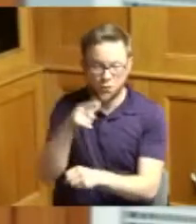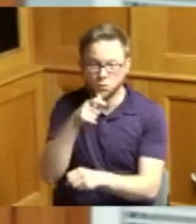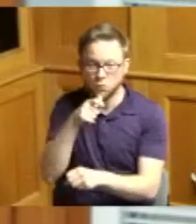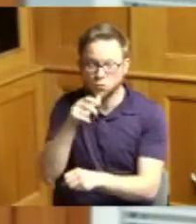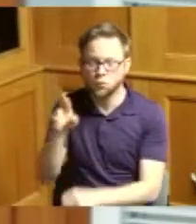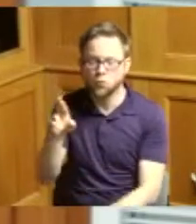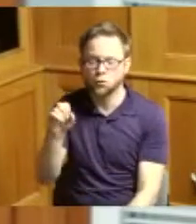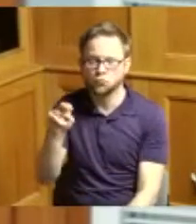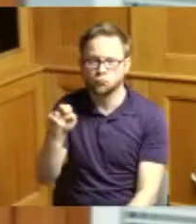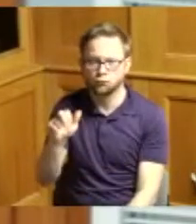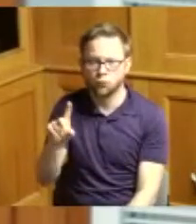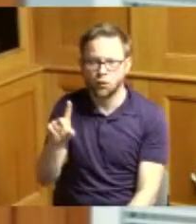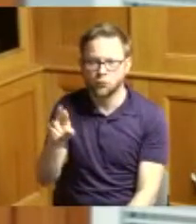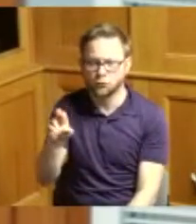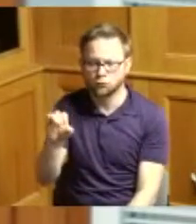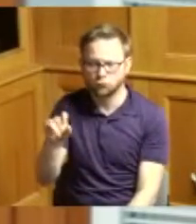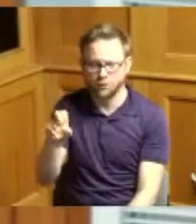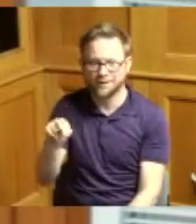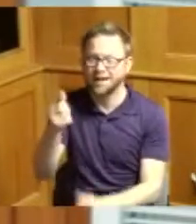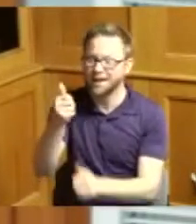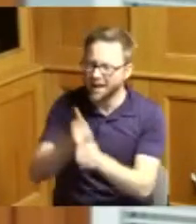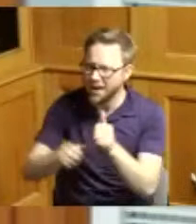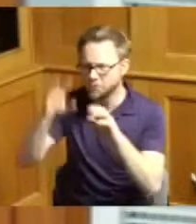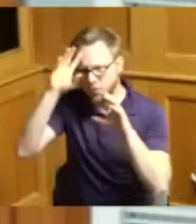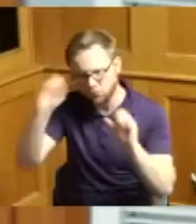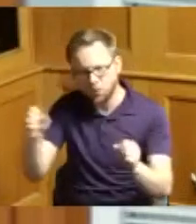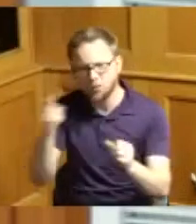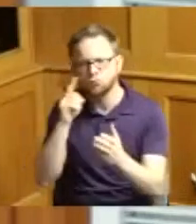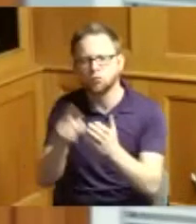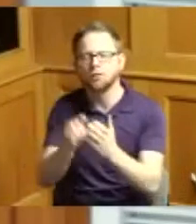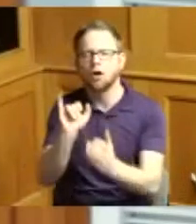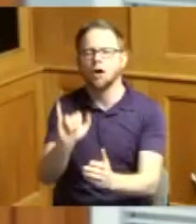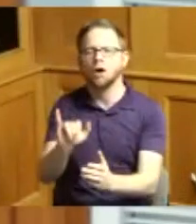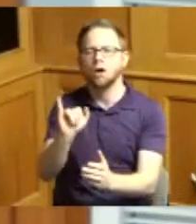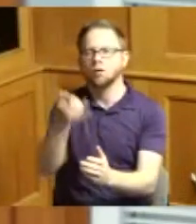every single President recognizes that this is about the entirety of our country